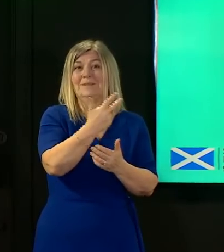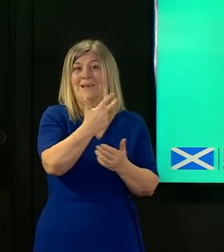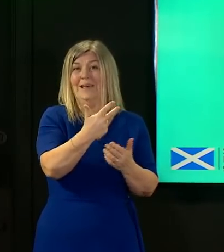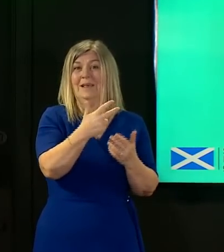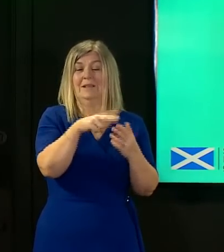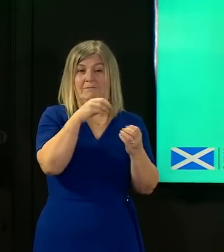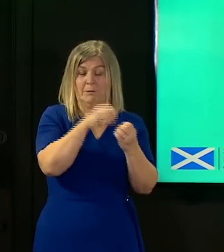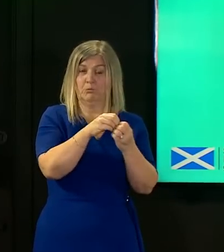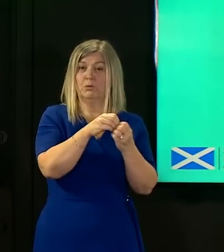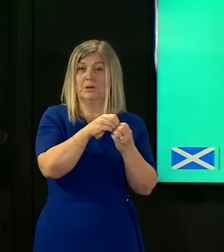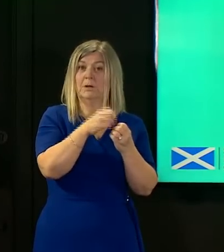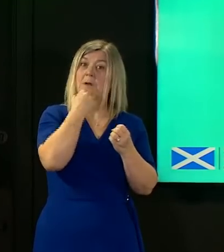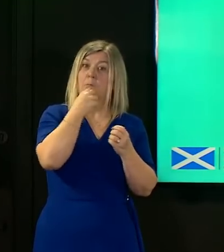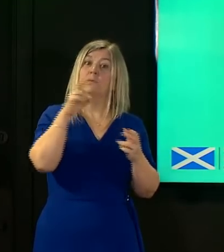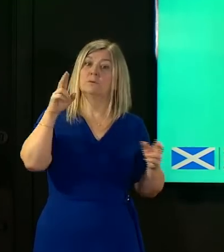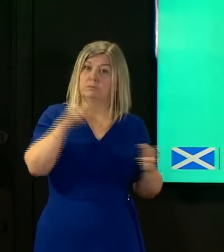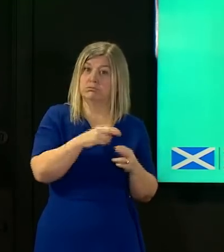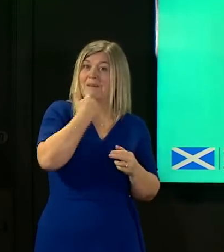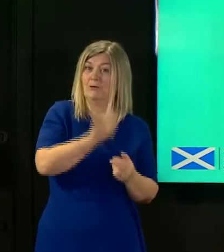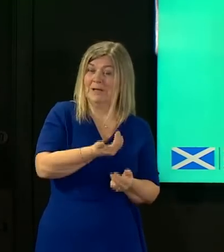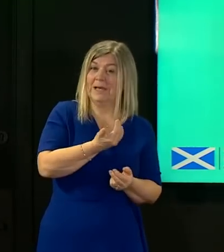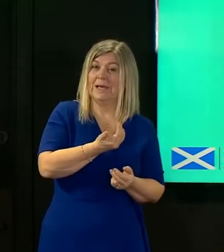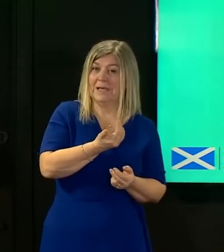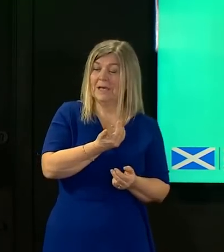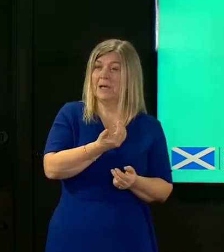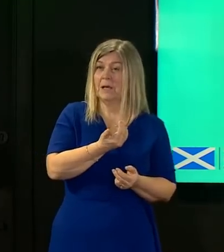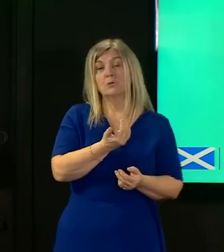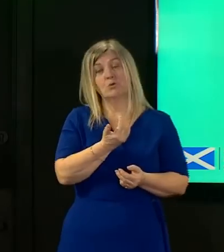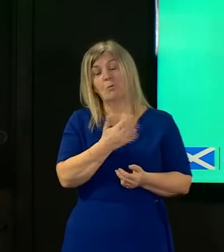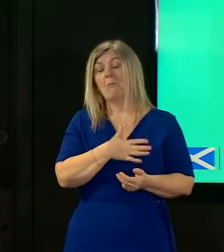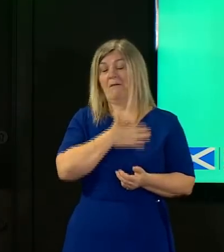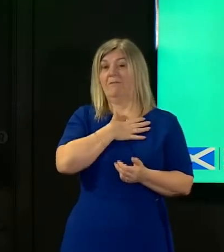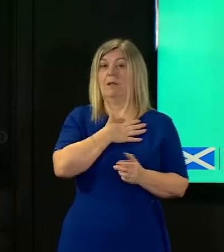the right direction and i agree with you that that makes me more optimistic but if you'd asked me this